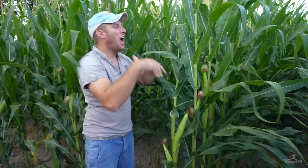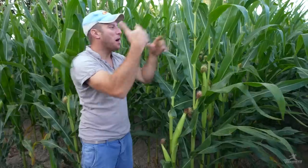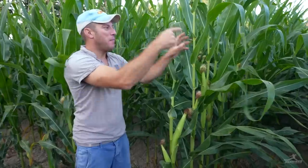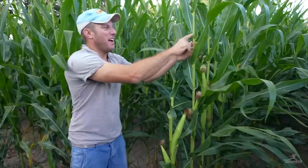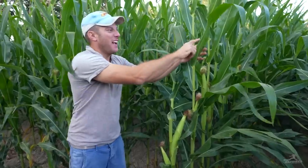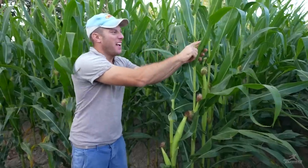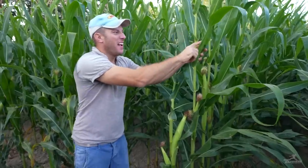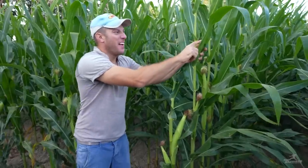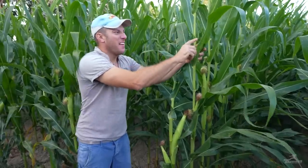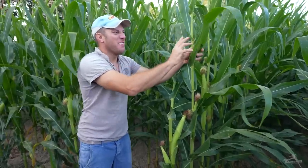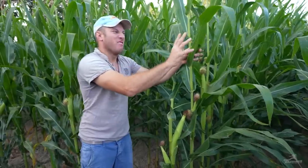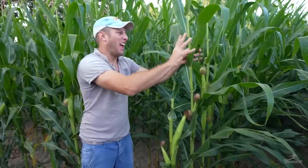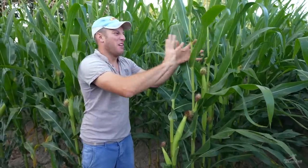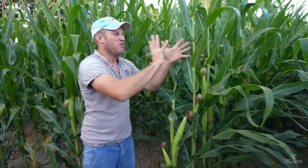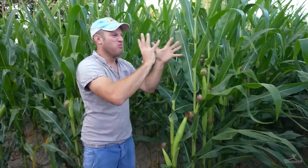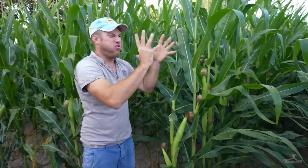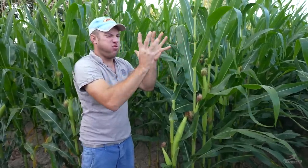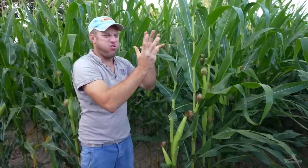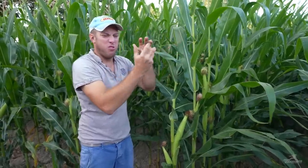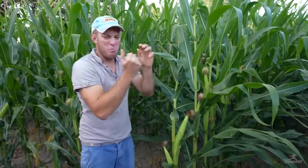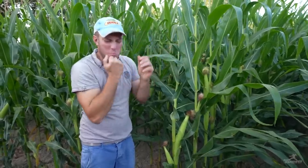When the leaves turn brittle and darker,